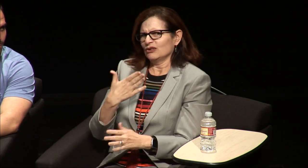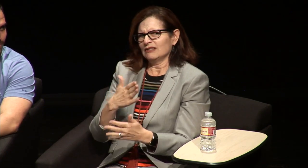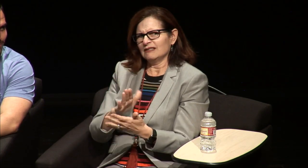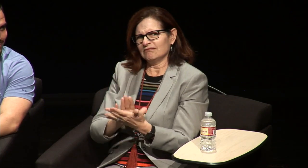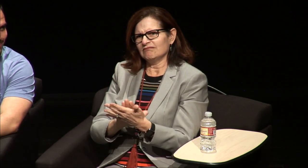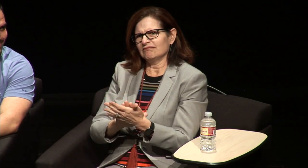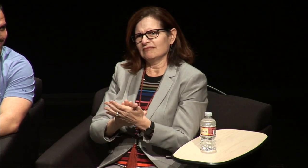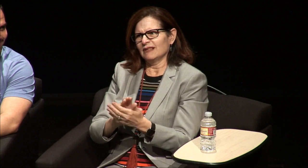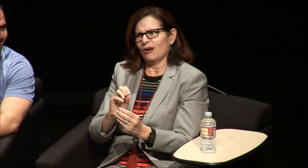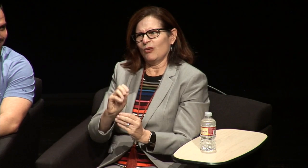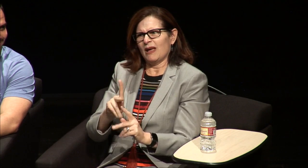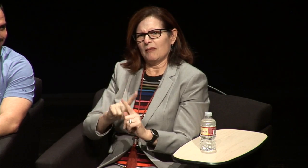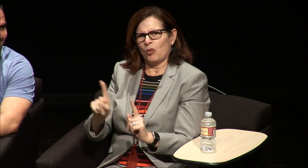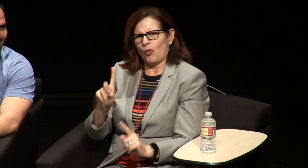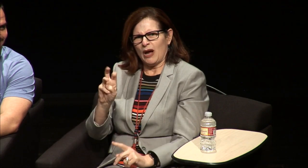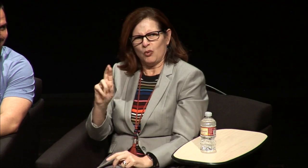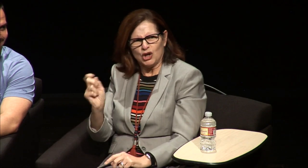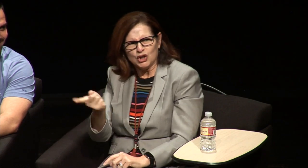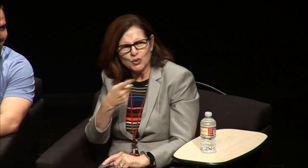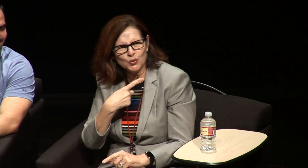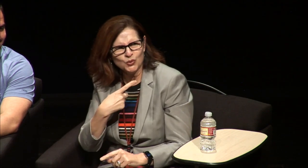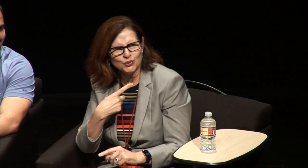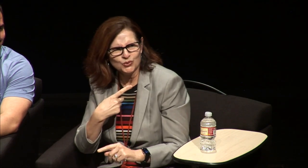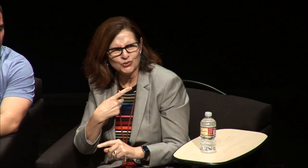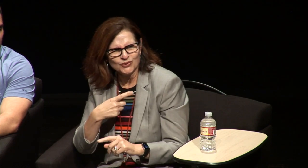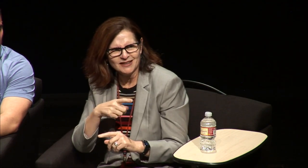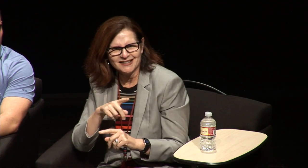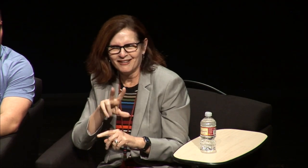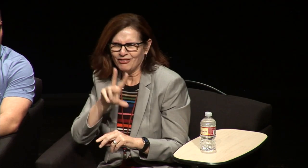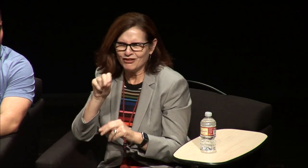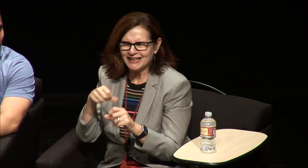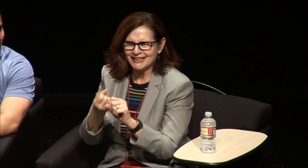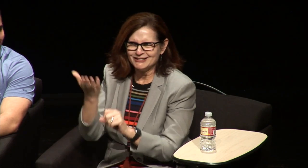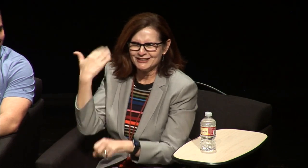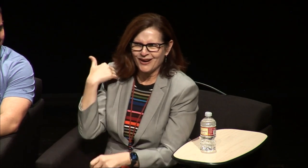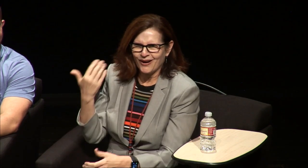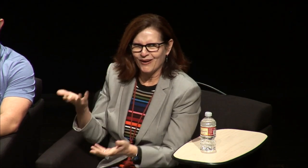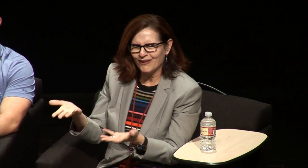interesed which is good it's very good. Where were you? Where were you 30 years